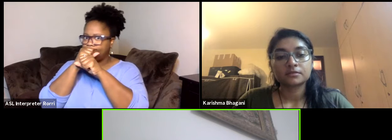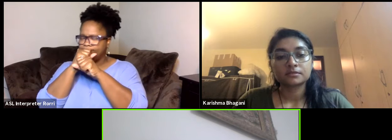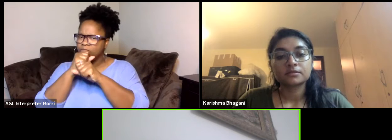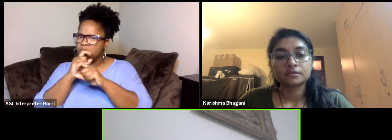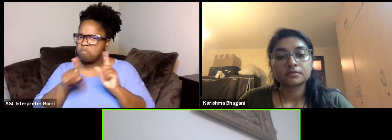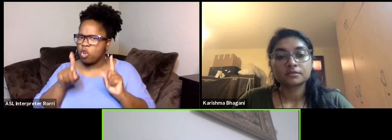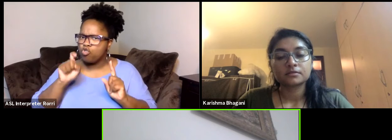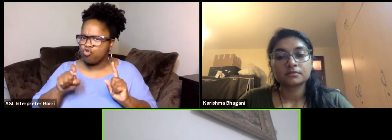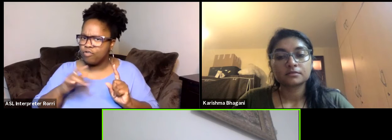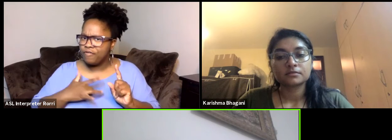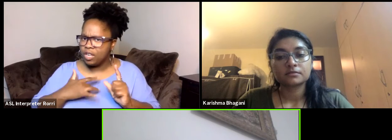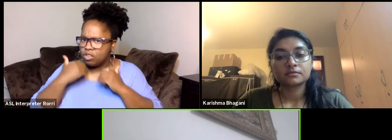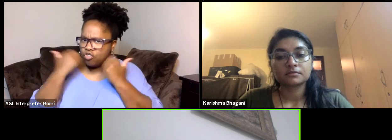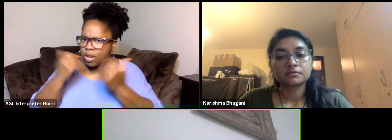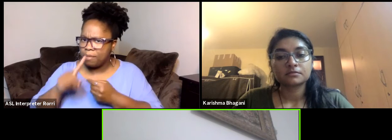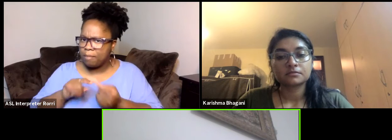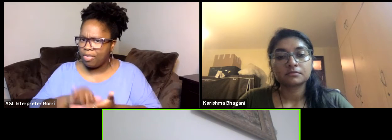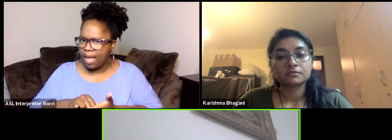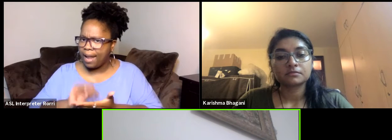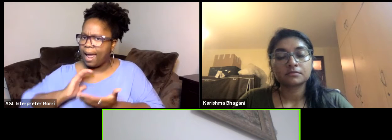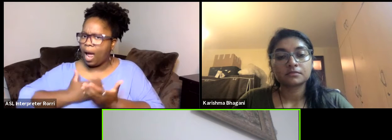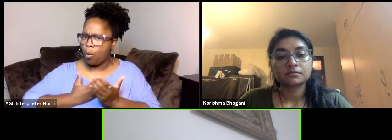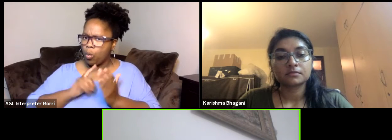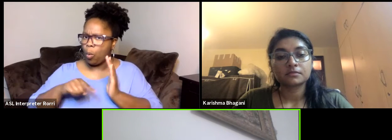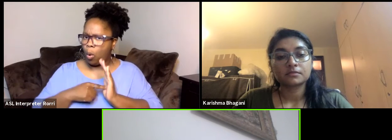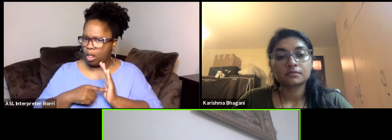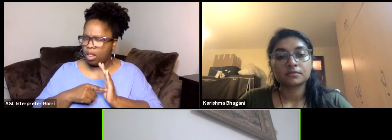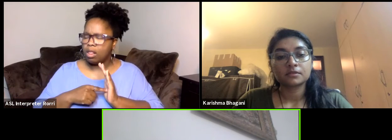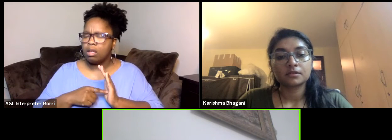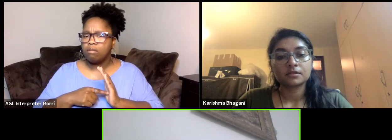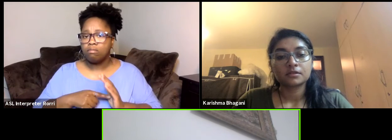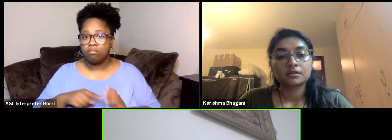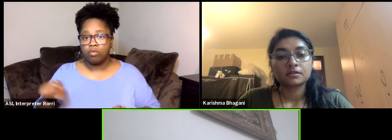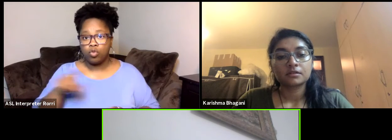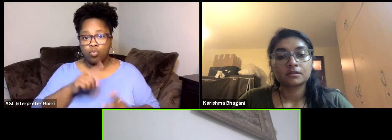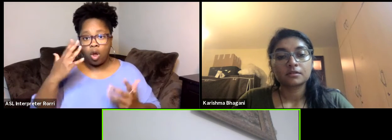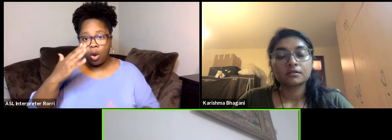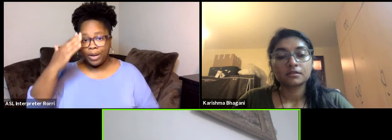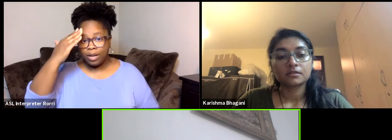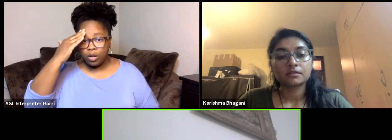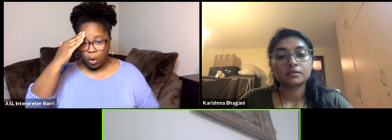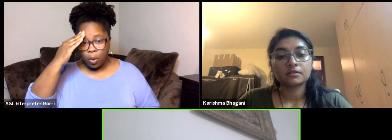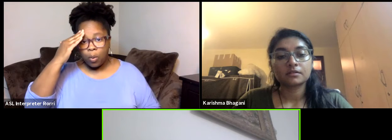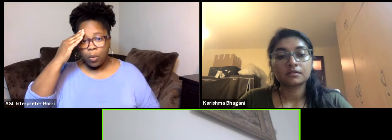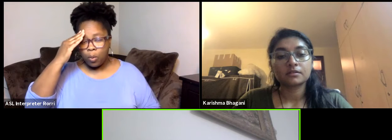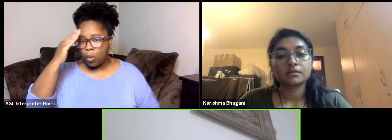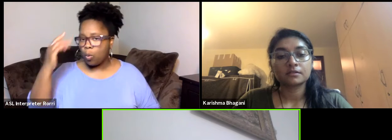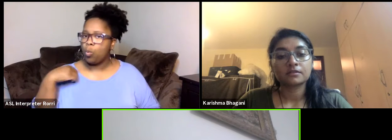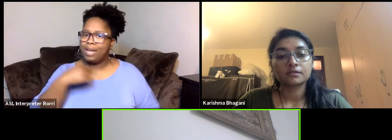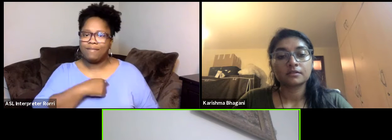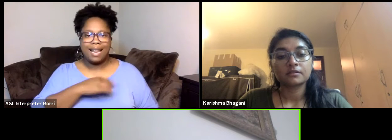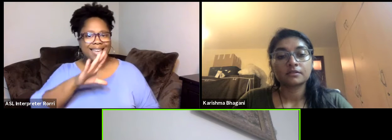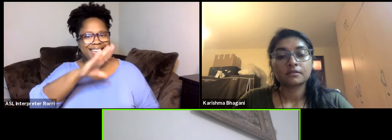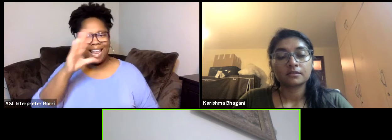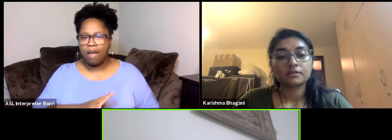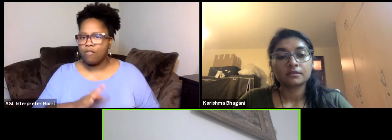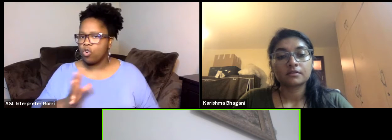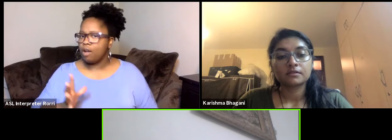And I think that up to now the Arab League has never officially apologizes about the role